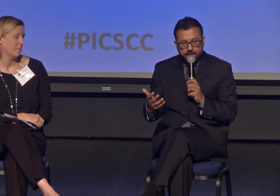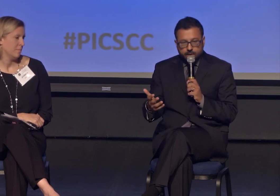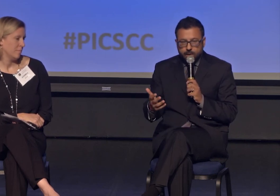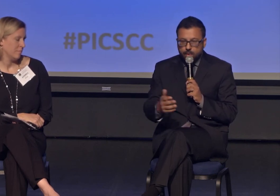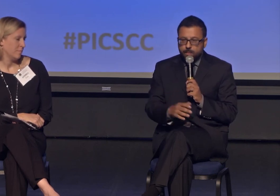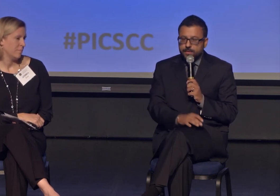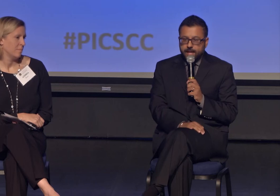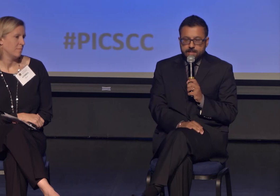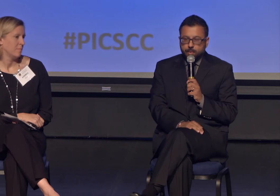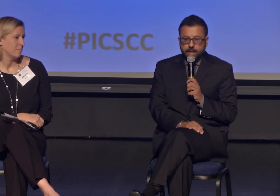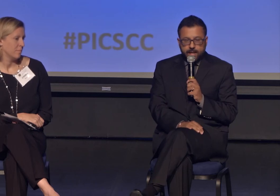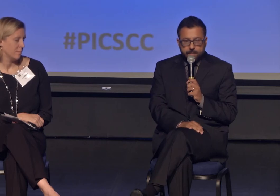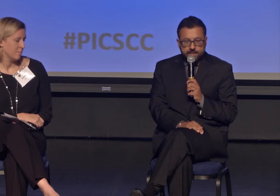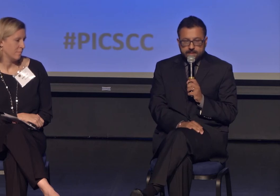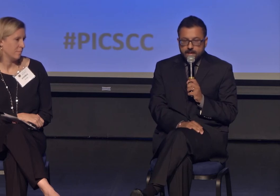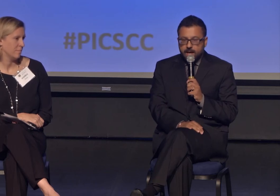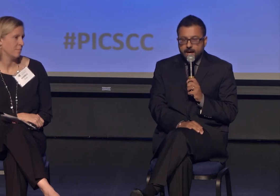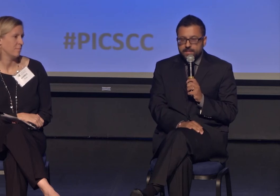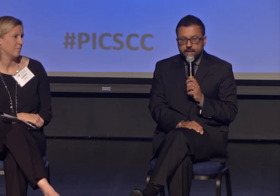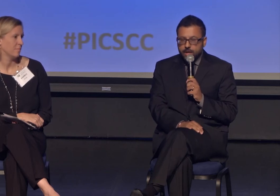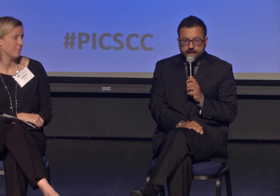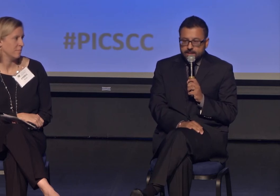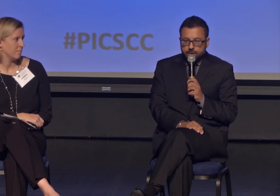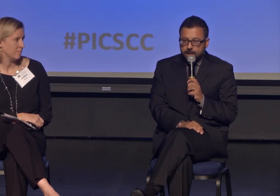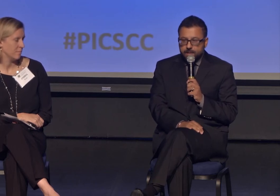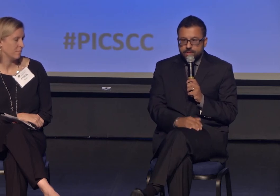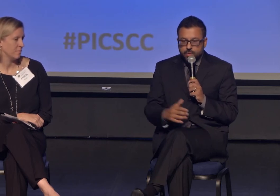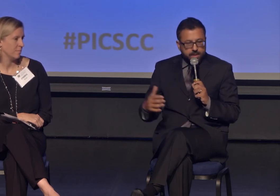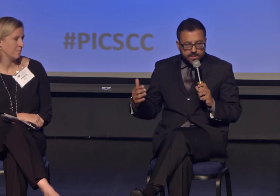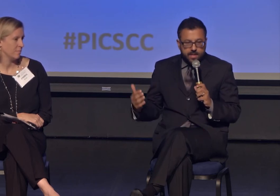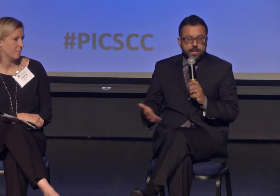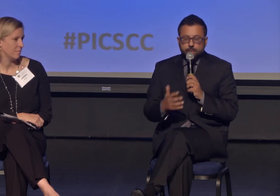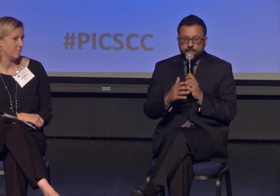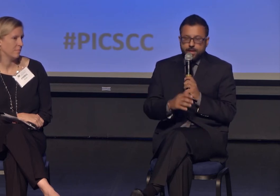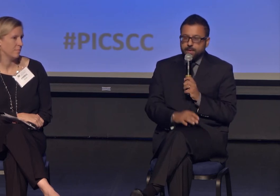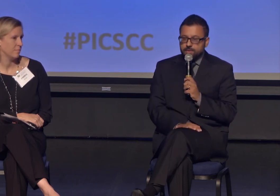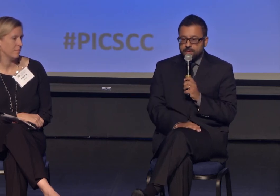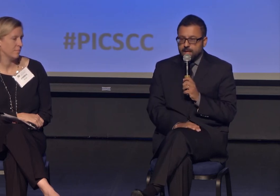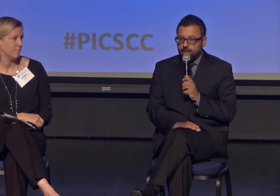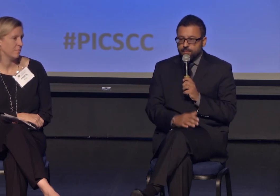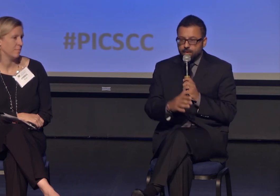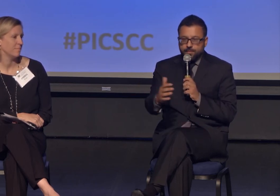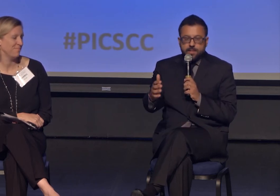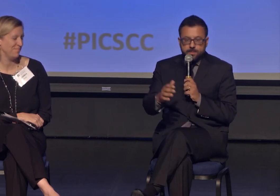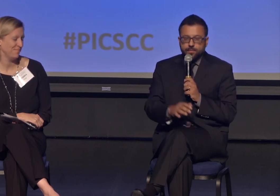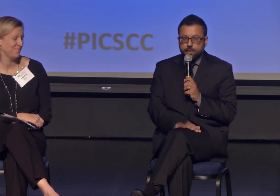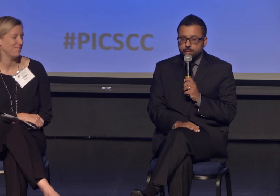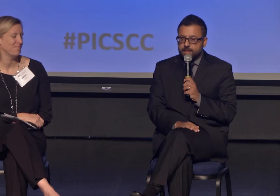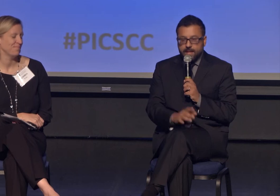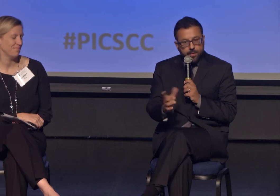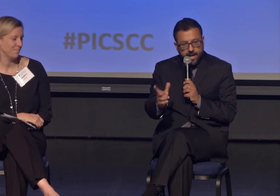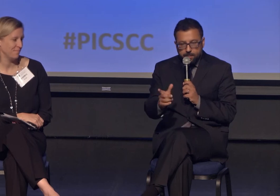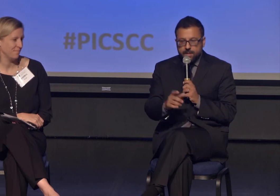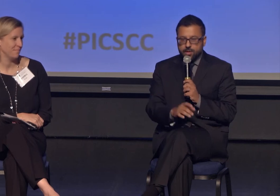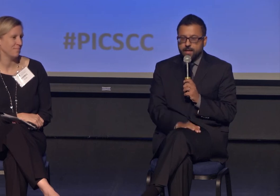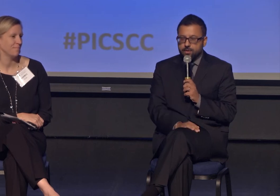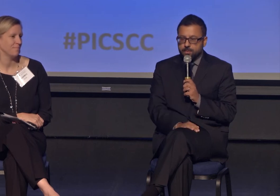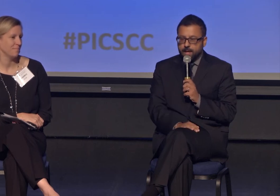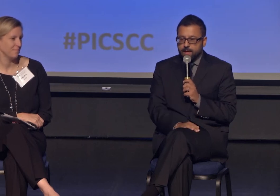on our global diasporic campuses. I've seen Chinese and Japanese students doing fundraisers together for victims of earthquakes. That wouldn't happen in China or Japan.